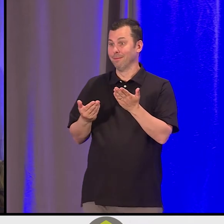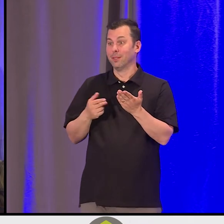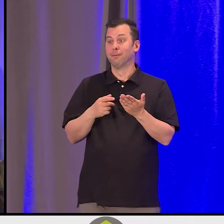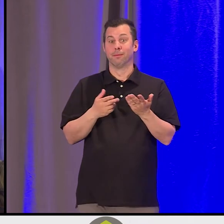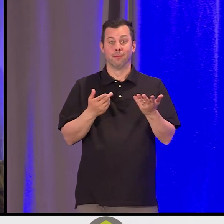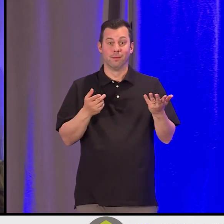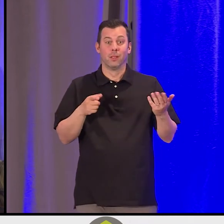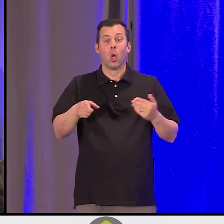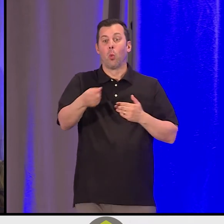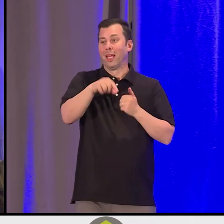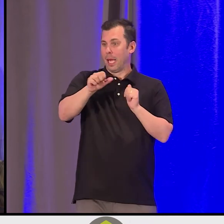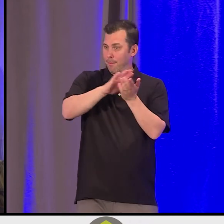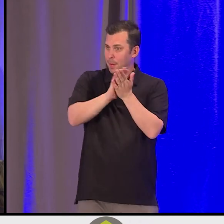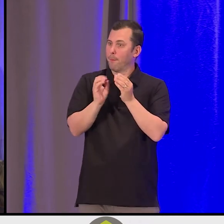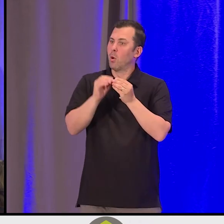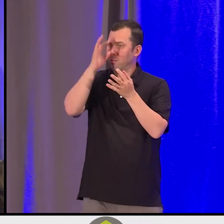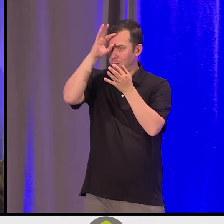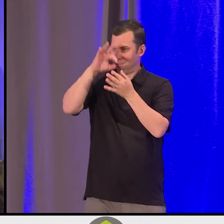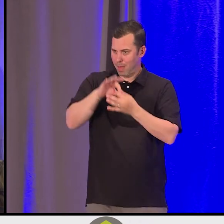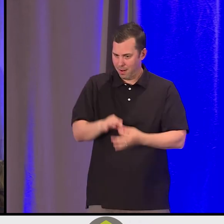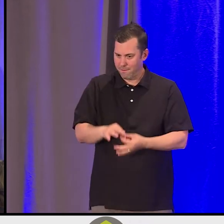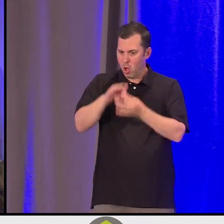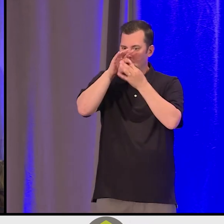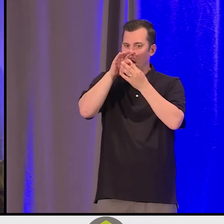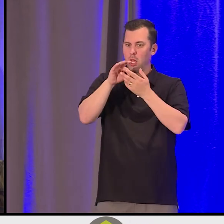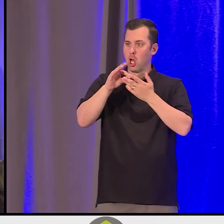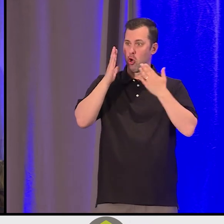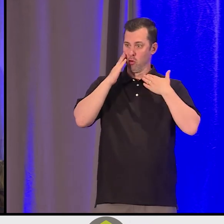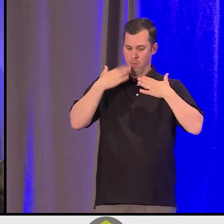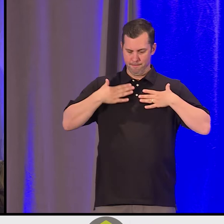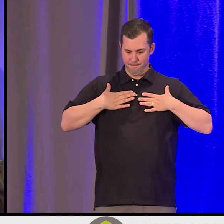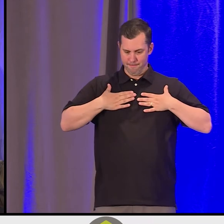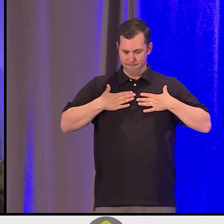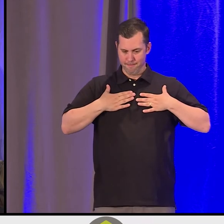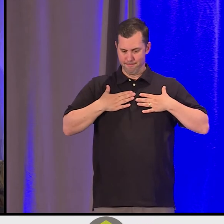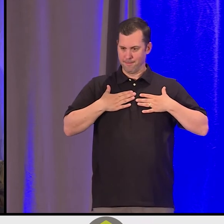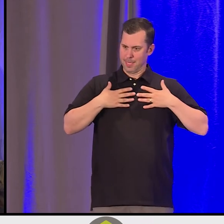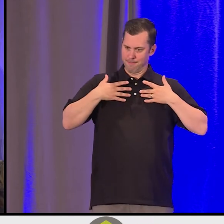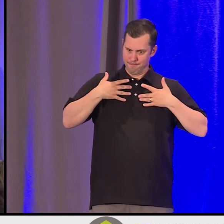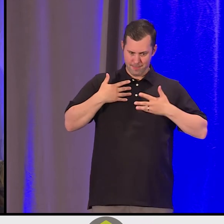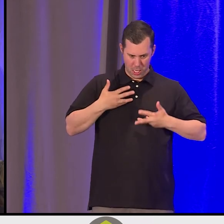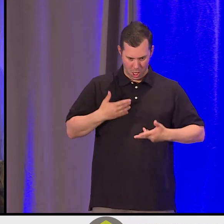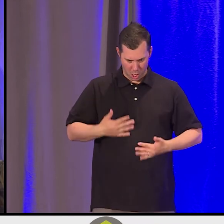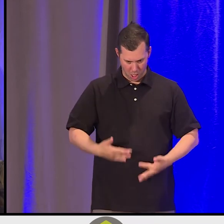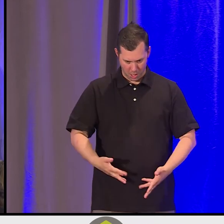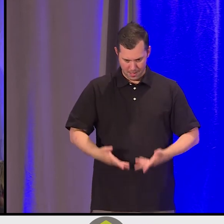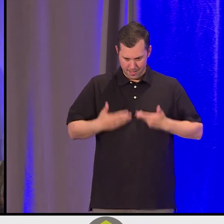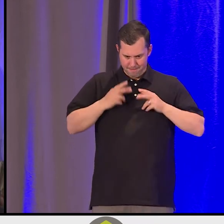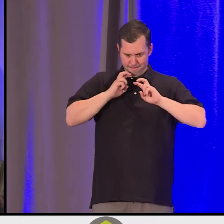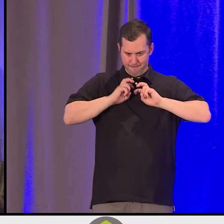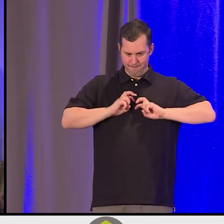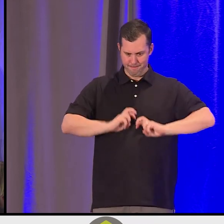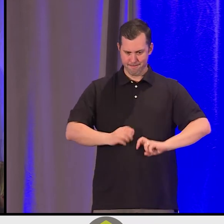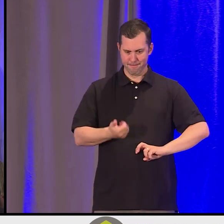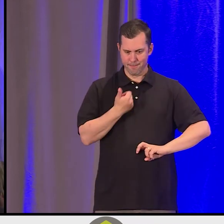Being mindful and becoming aware of what's going on within our own systems. And the power, it's scary to think about the incredible power